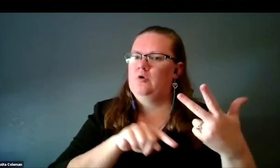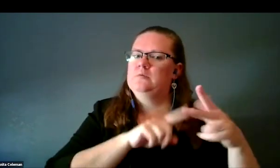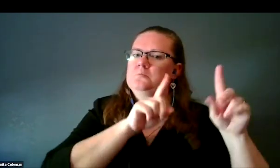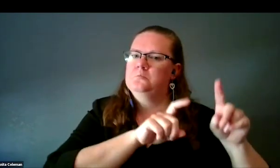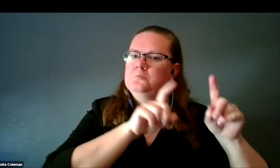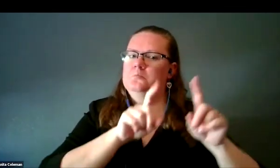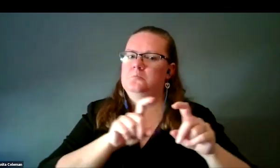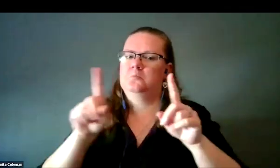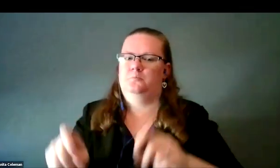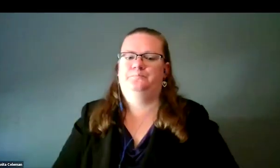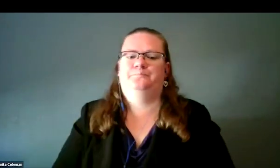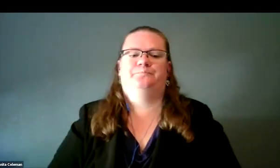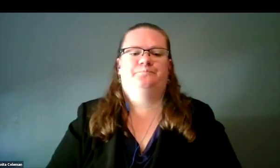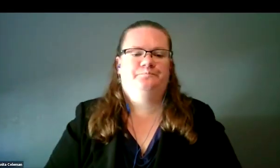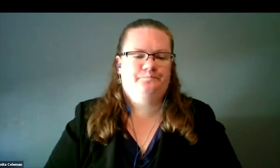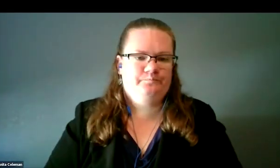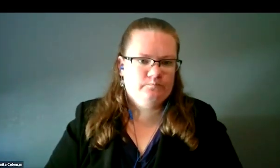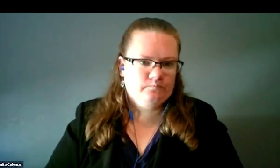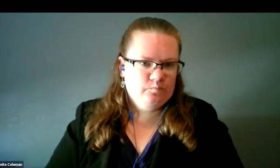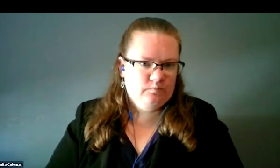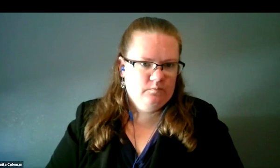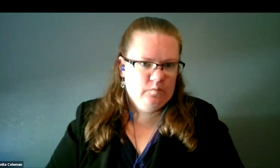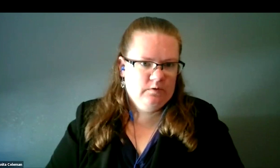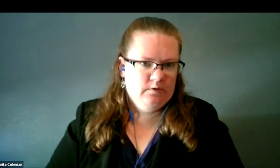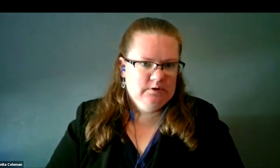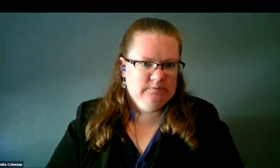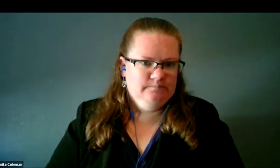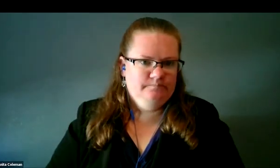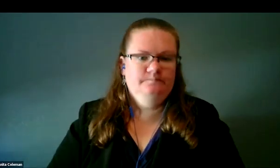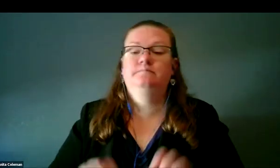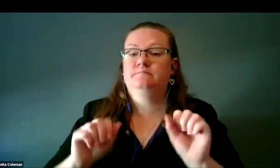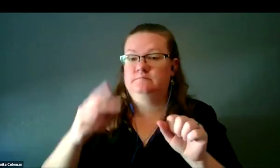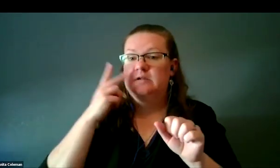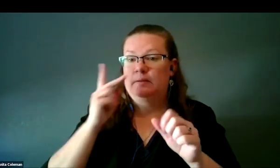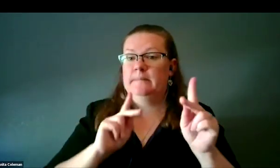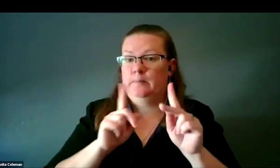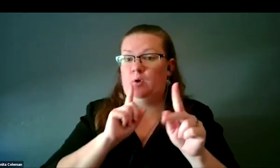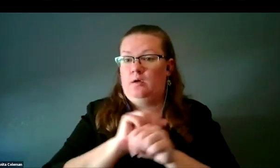In the images in this slide, I'm showing pictures of people touching